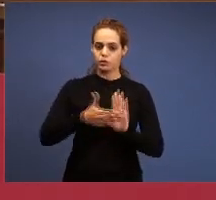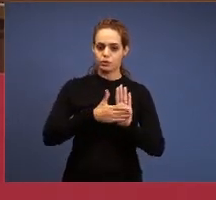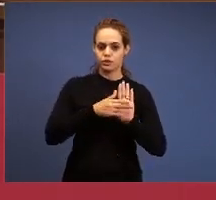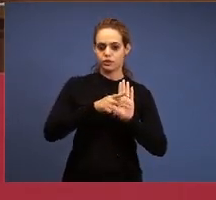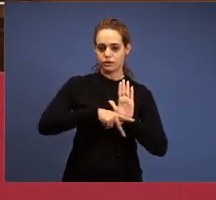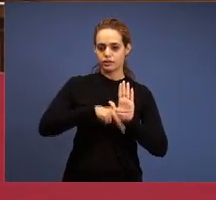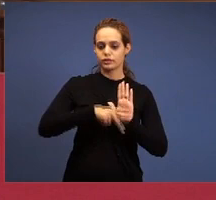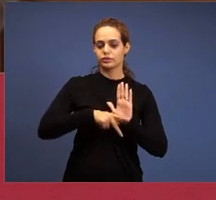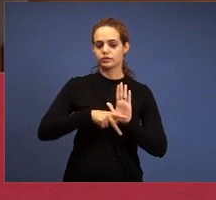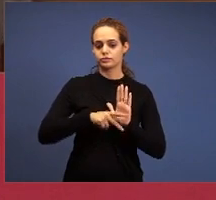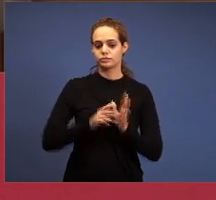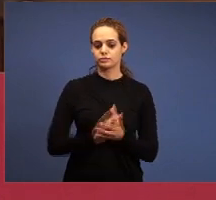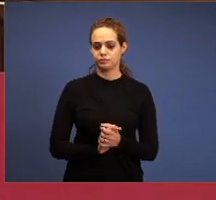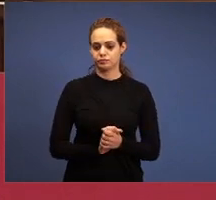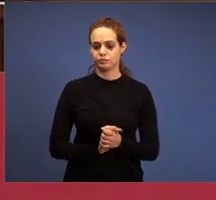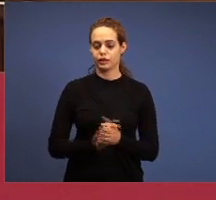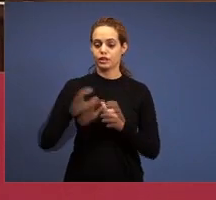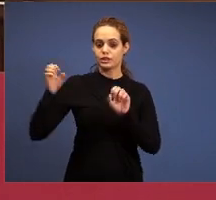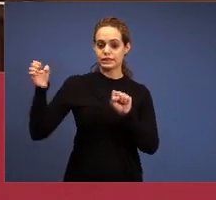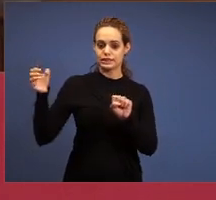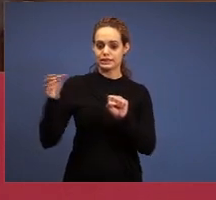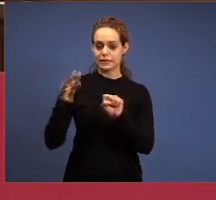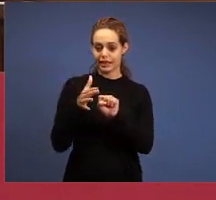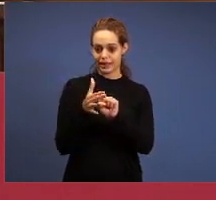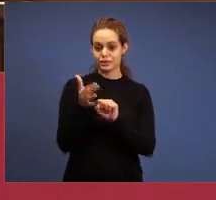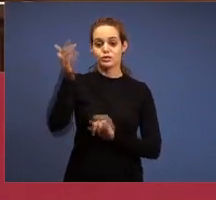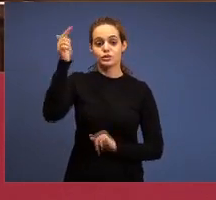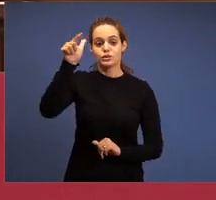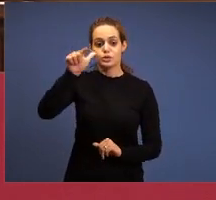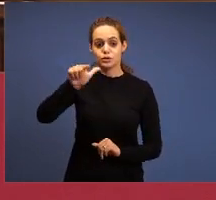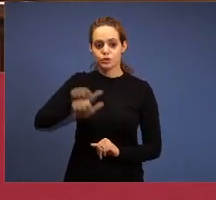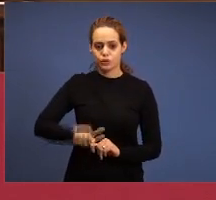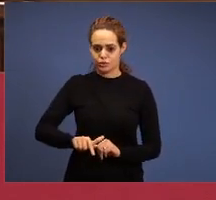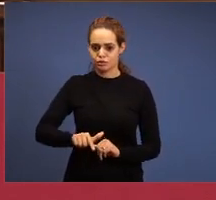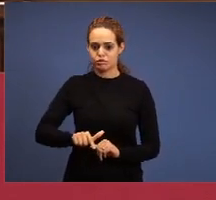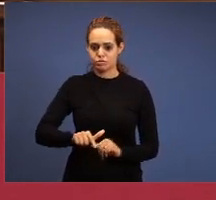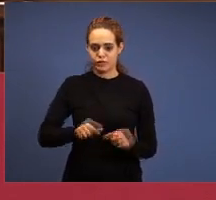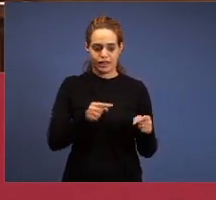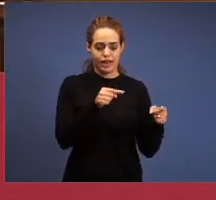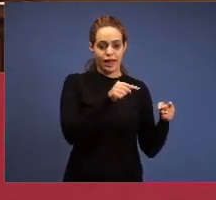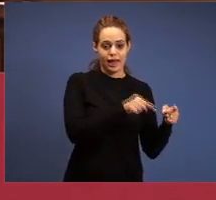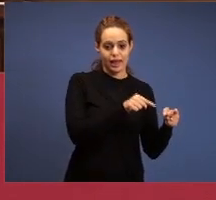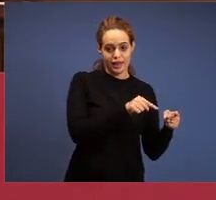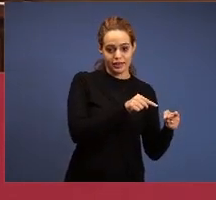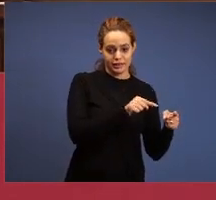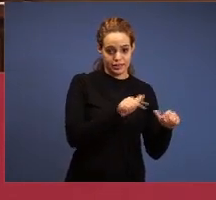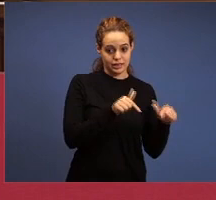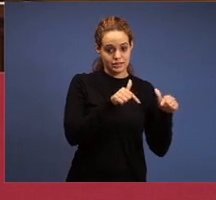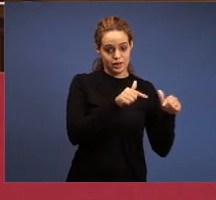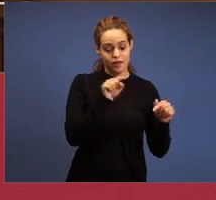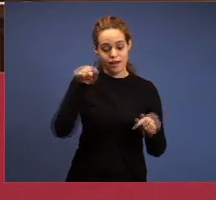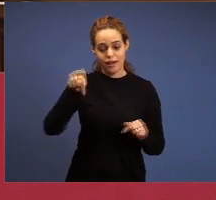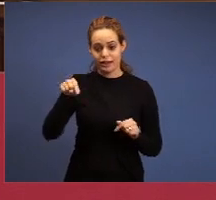church, here it was to re-establish, so the seven